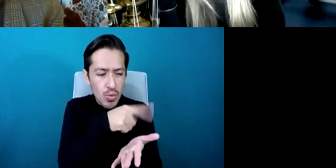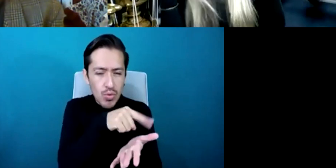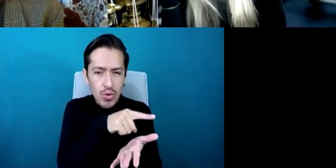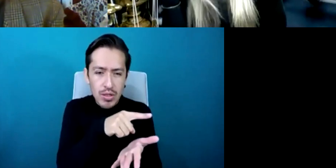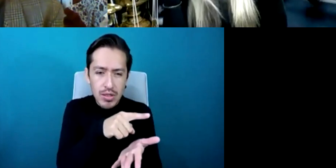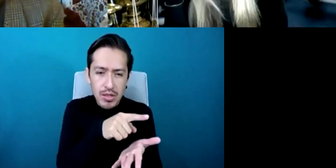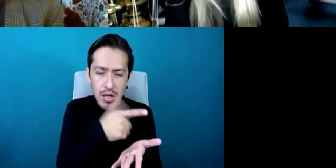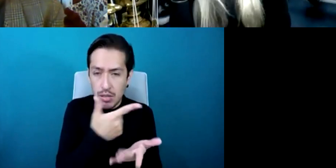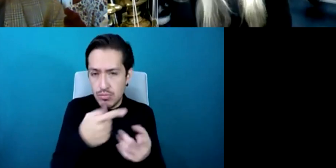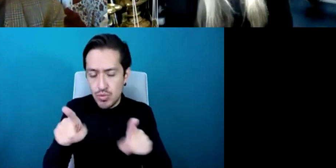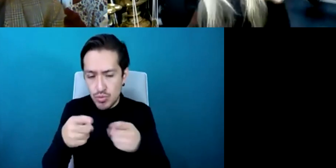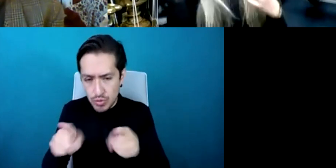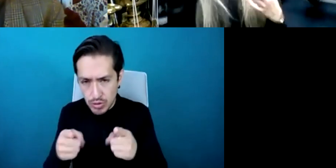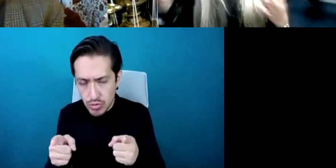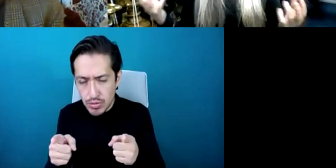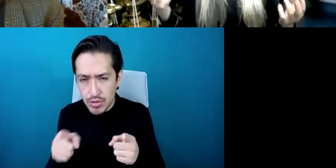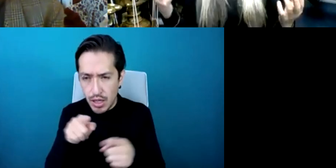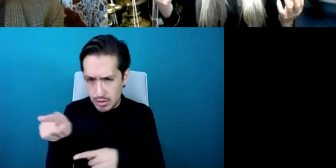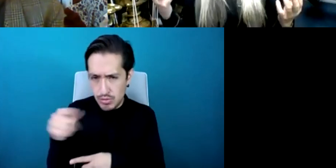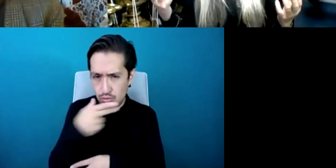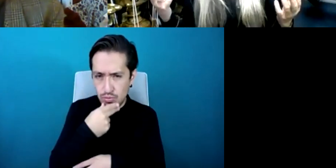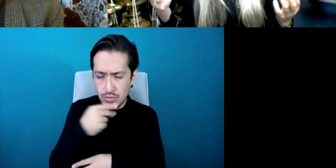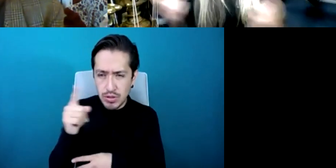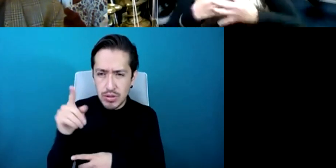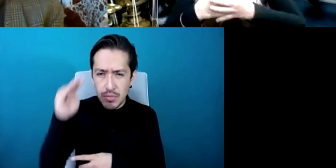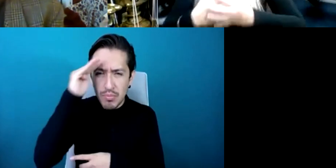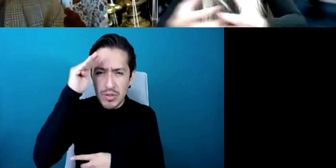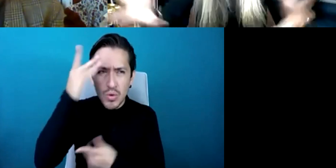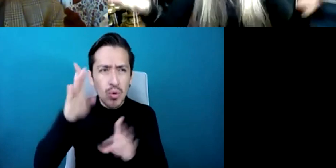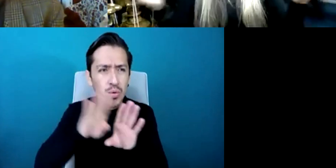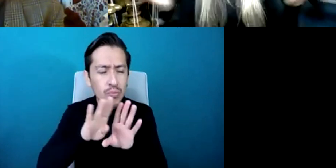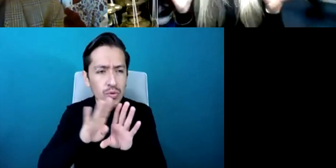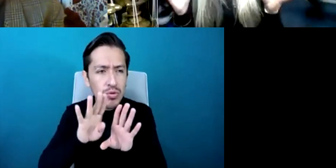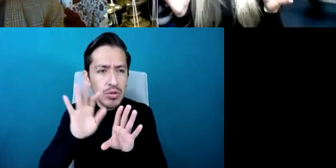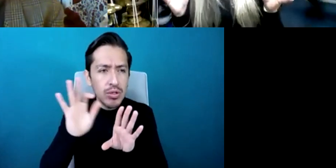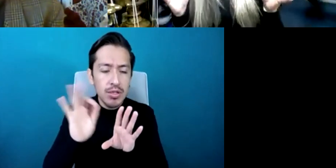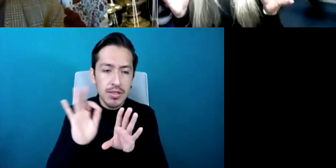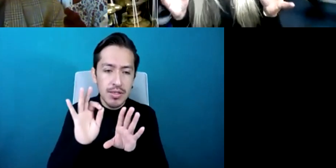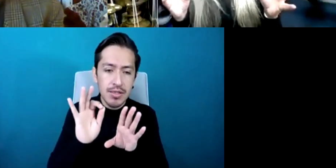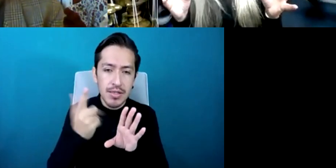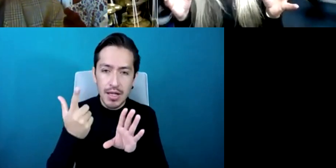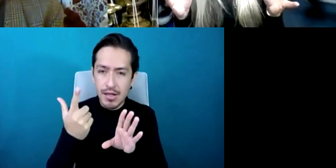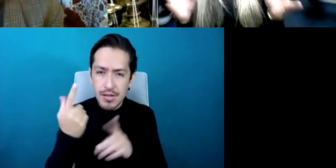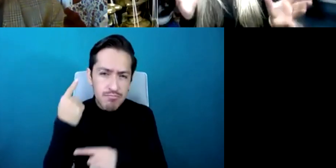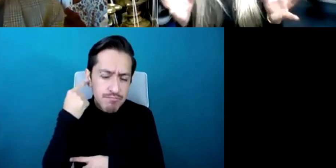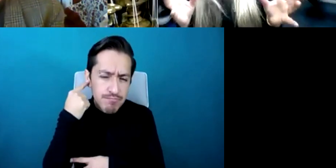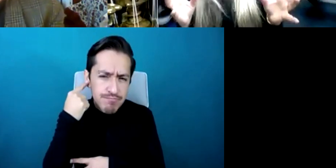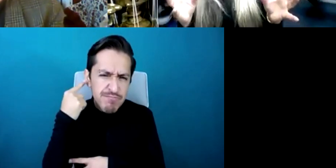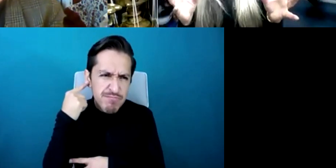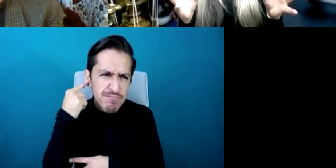ear but he was open enough as a teacher because the school was open to think well hold on a second